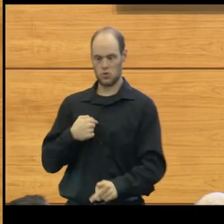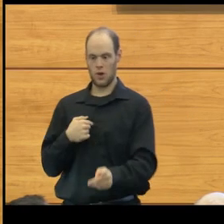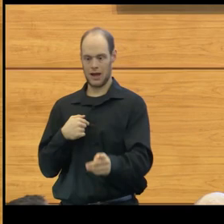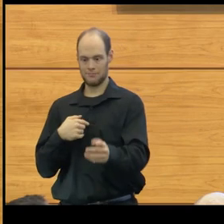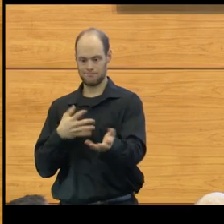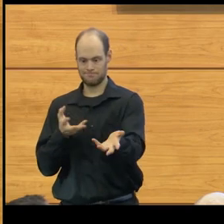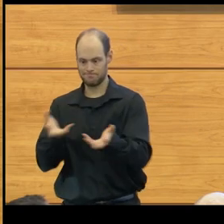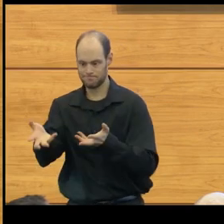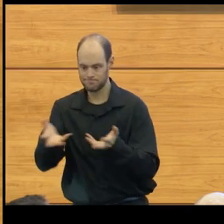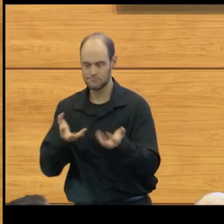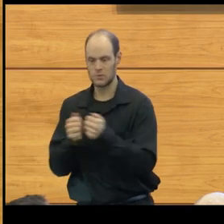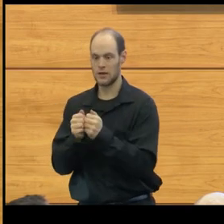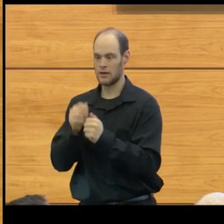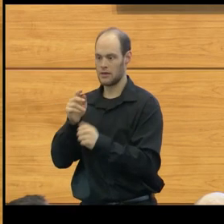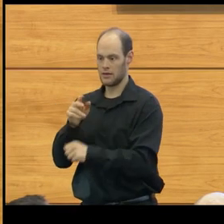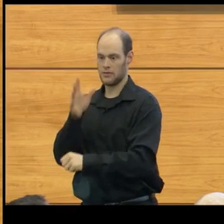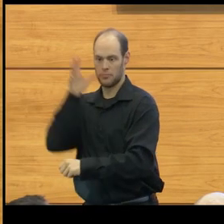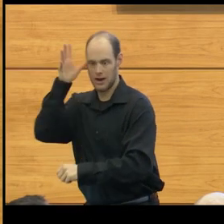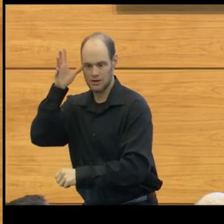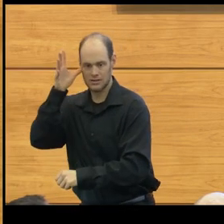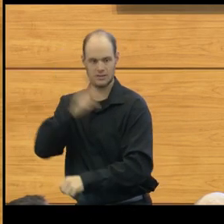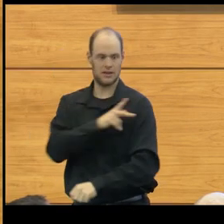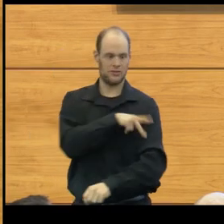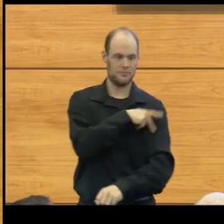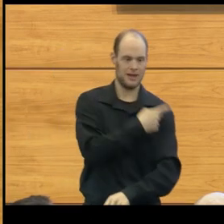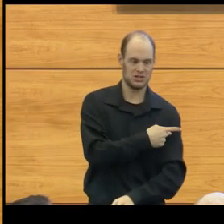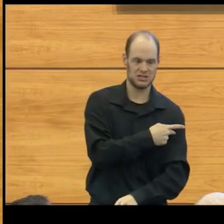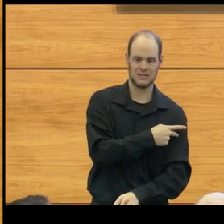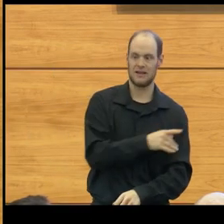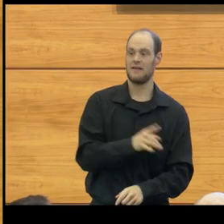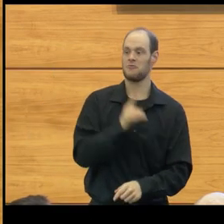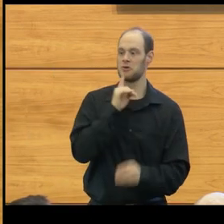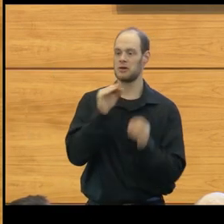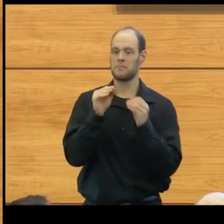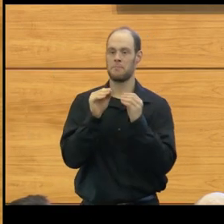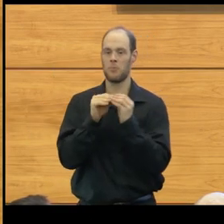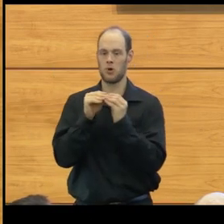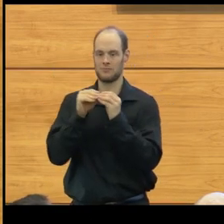the parent, the patient, is very much more educated.